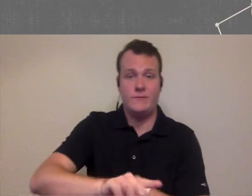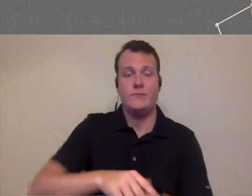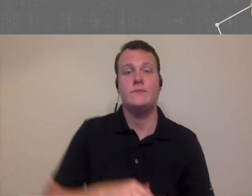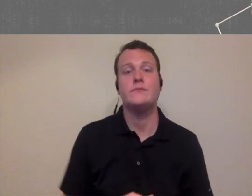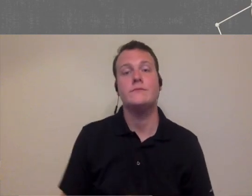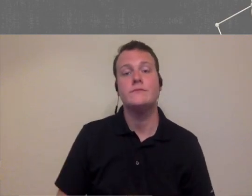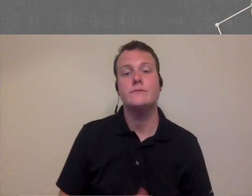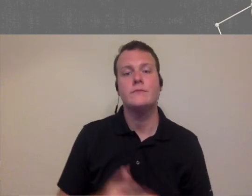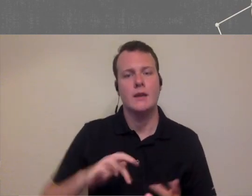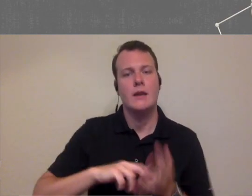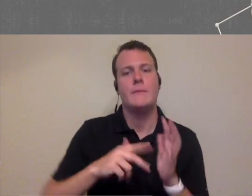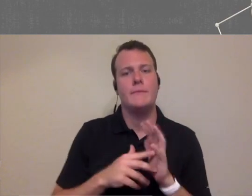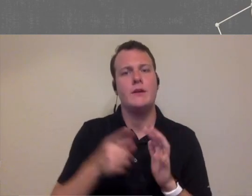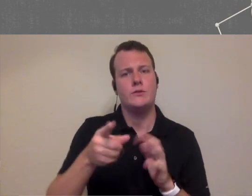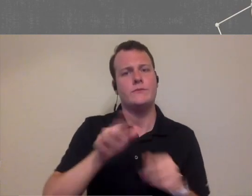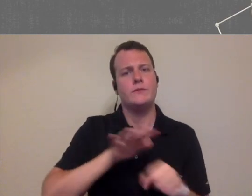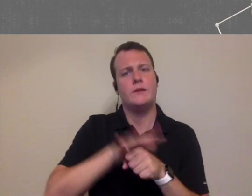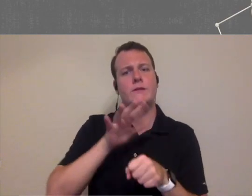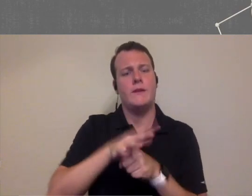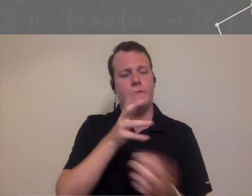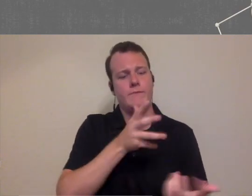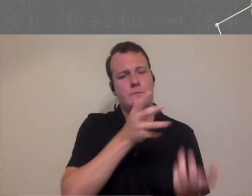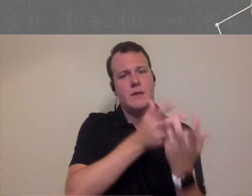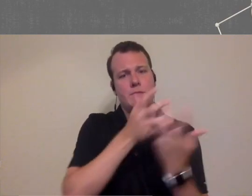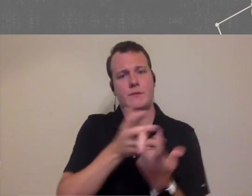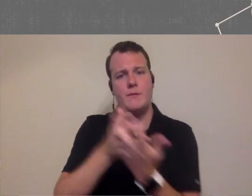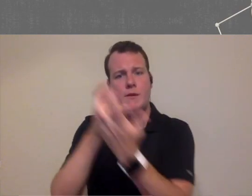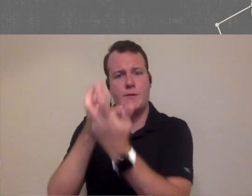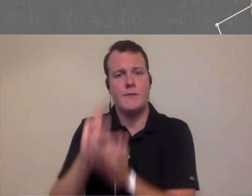some are afternoon so that you've got kind of a good flow so I think that